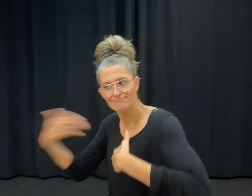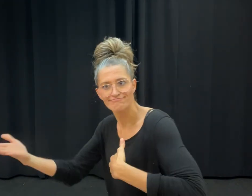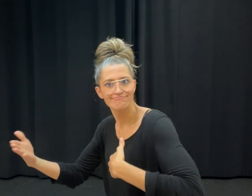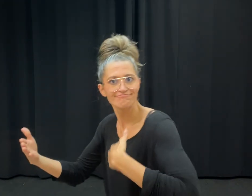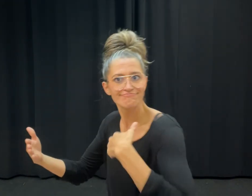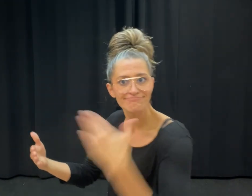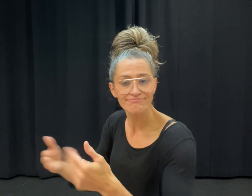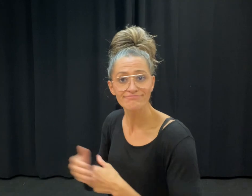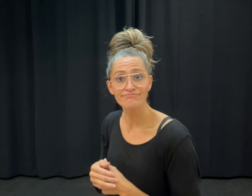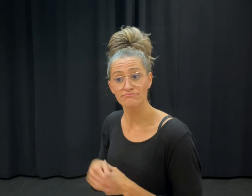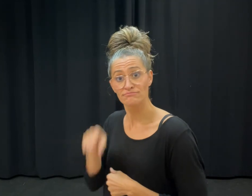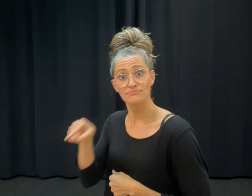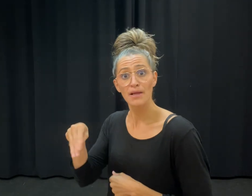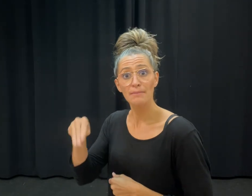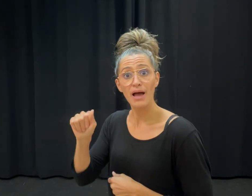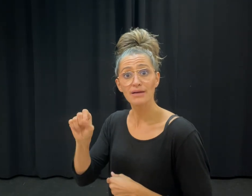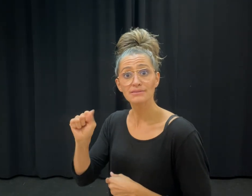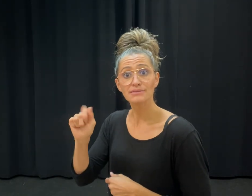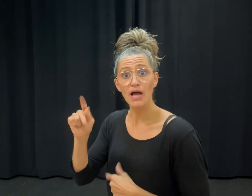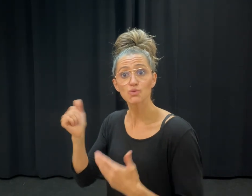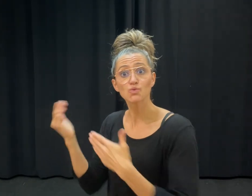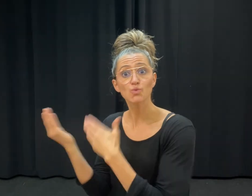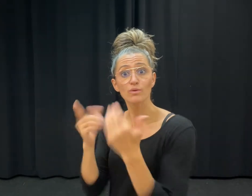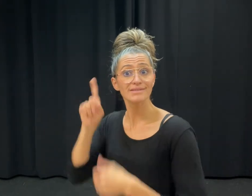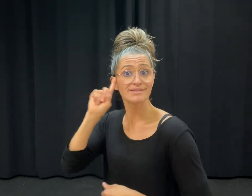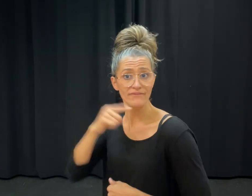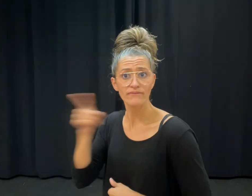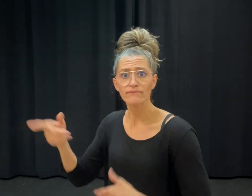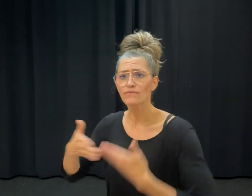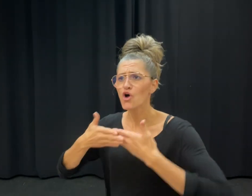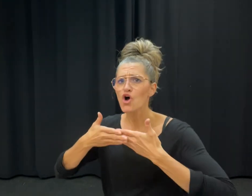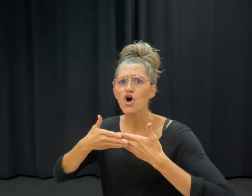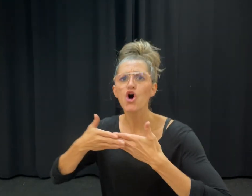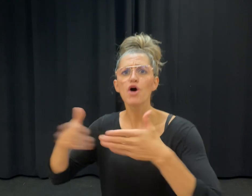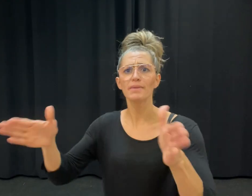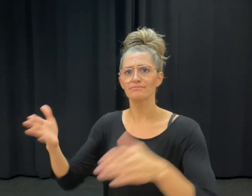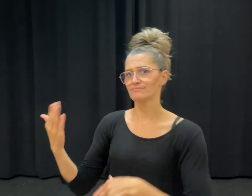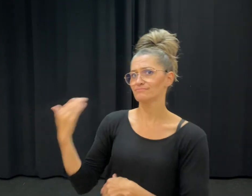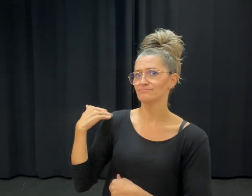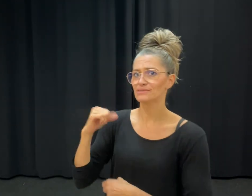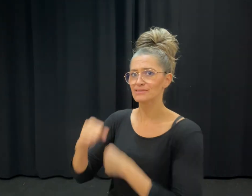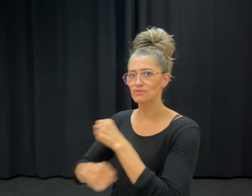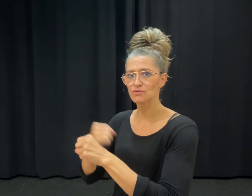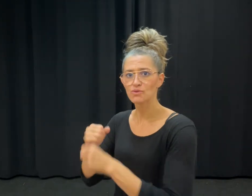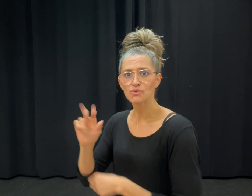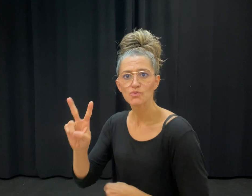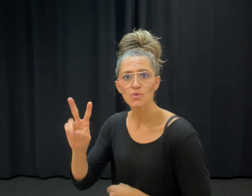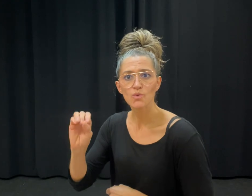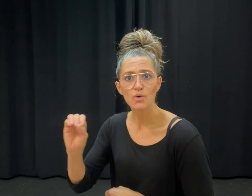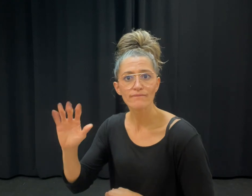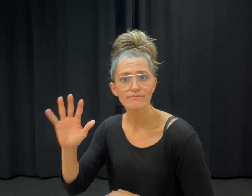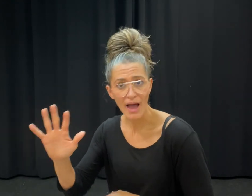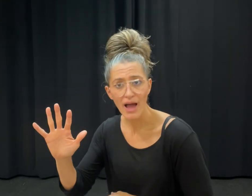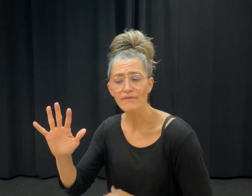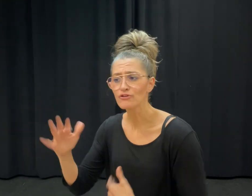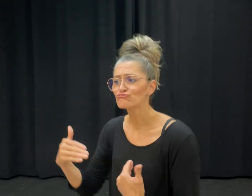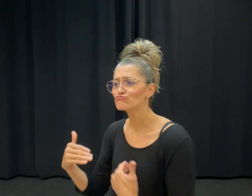Masaka School for the Deaf opened its doors in 2005